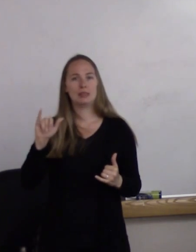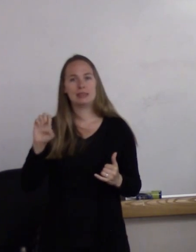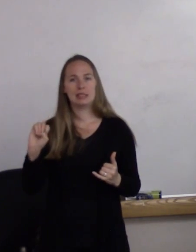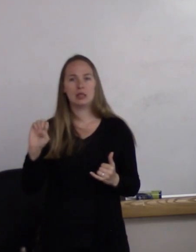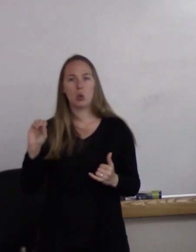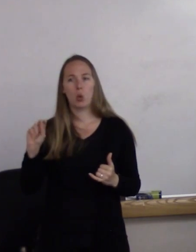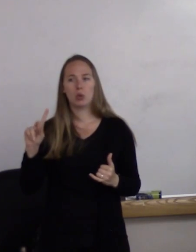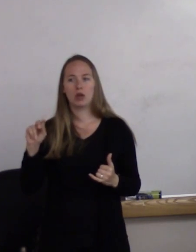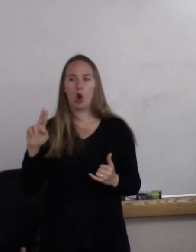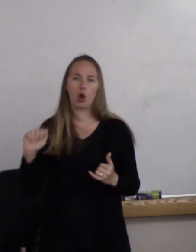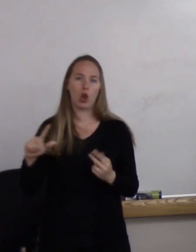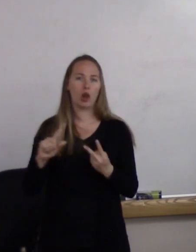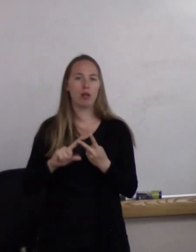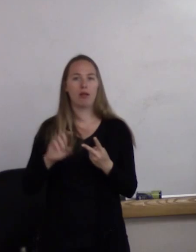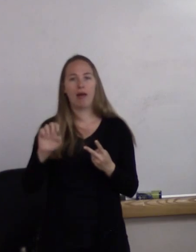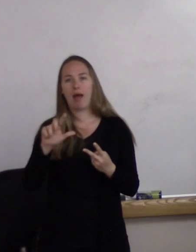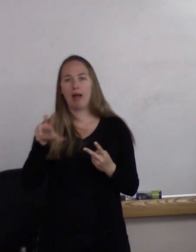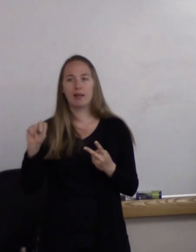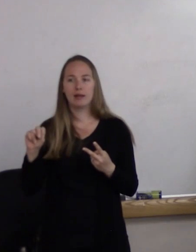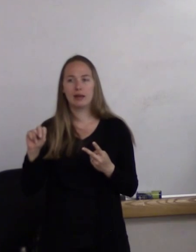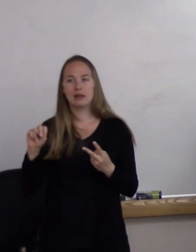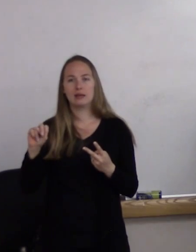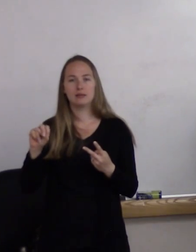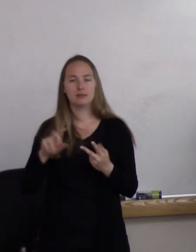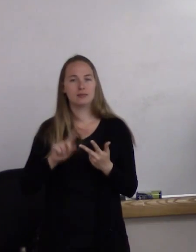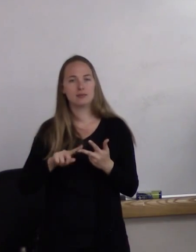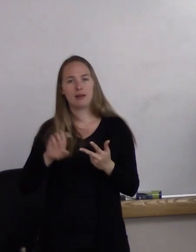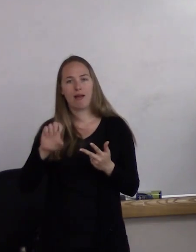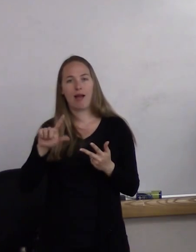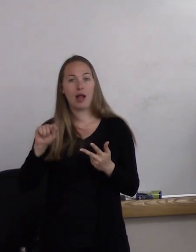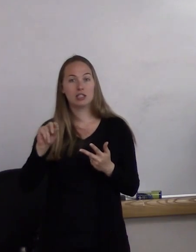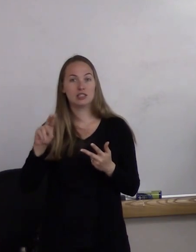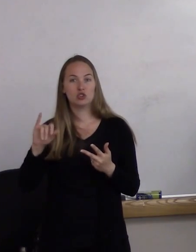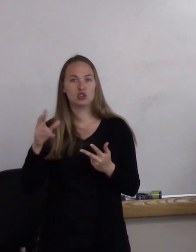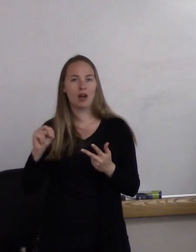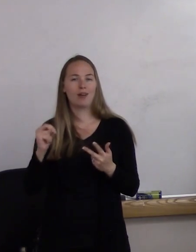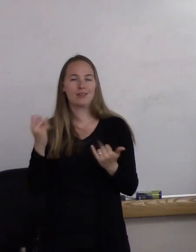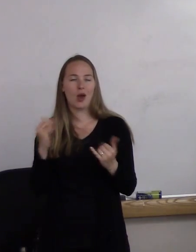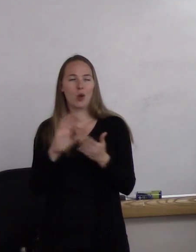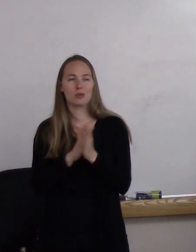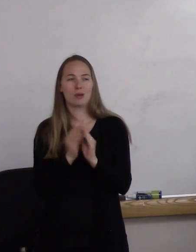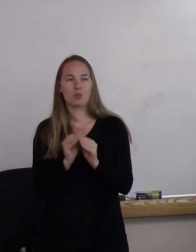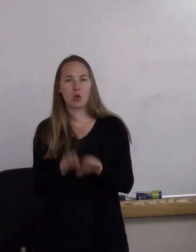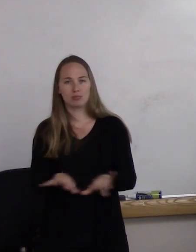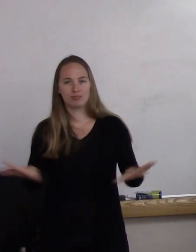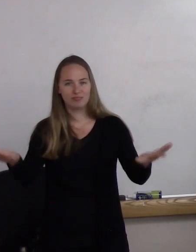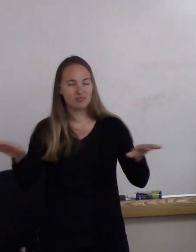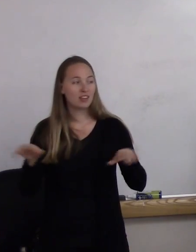this is all--all right. So the next one is gender identity.